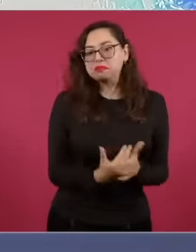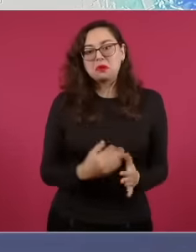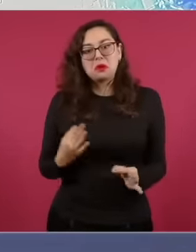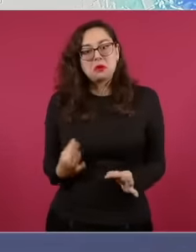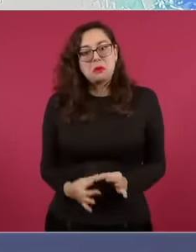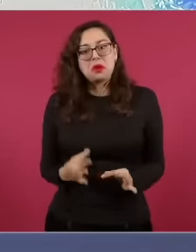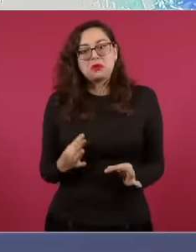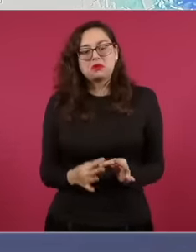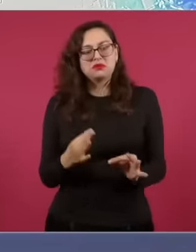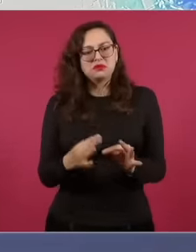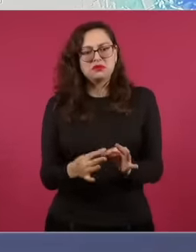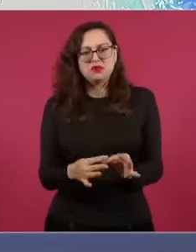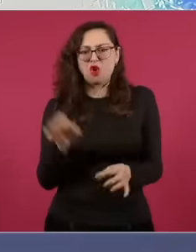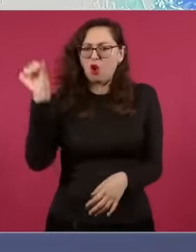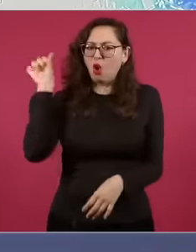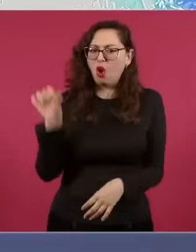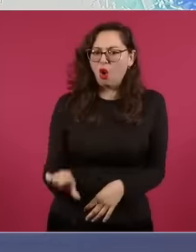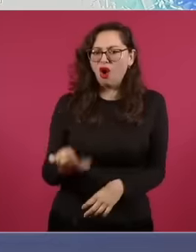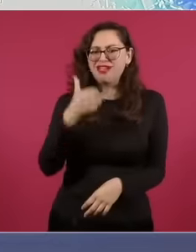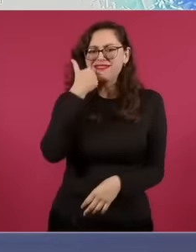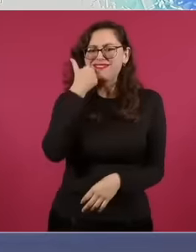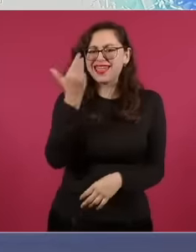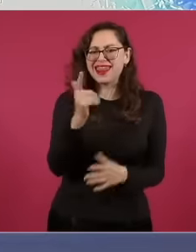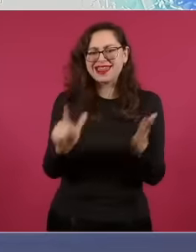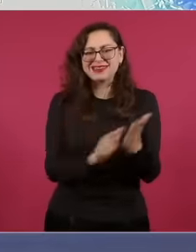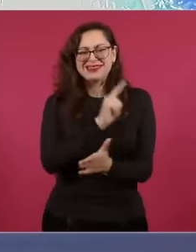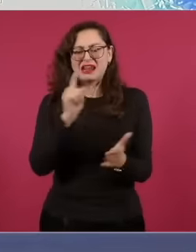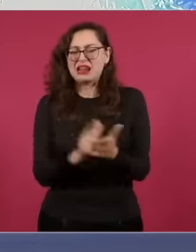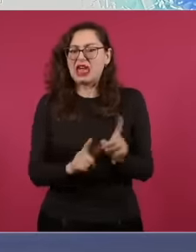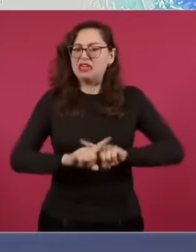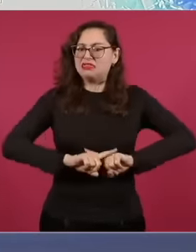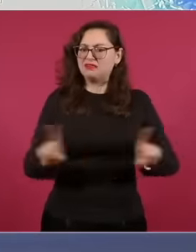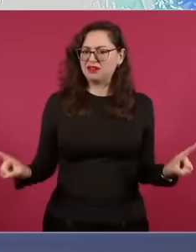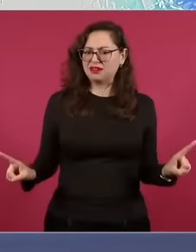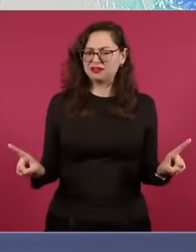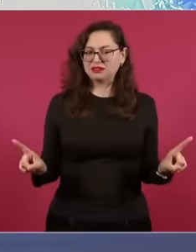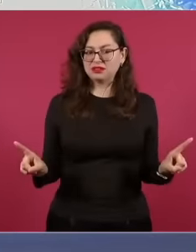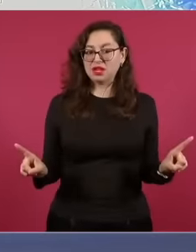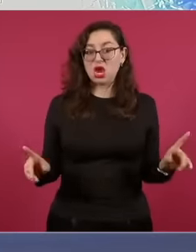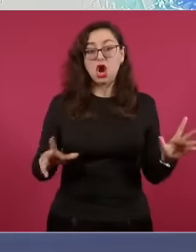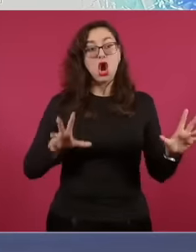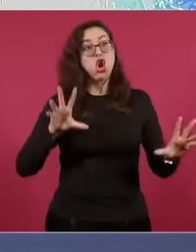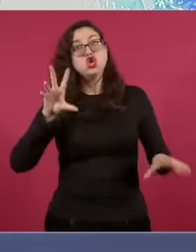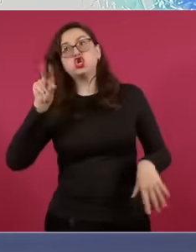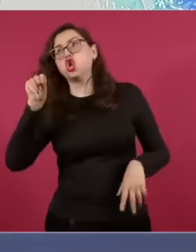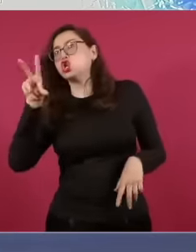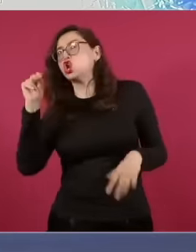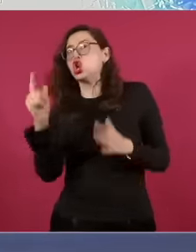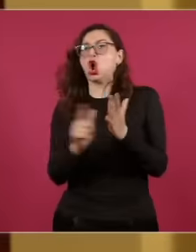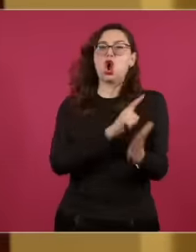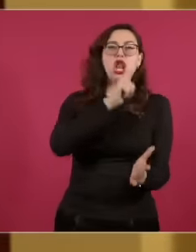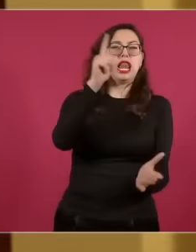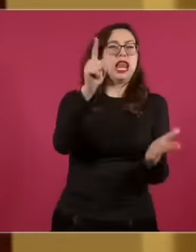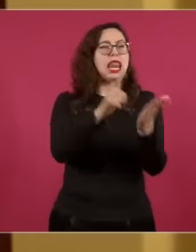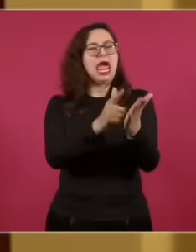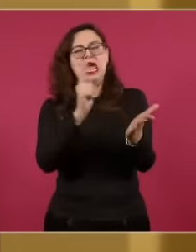intention or what is the supposed debate, they say? make an interpretation of the Constitution and would you